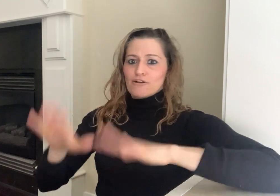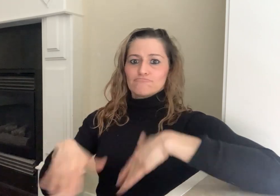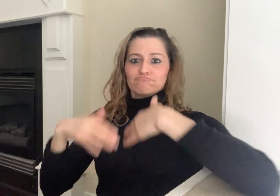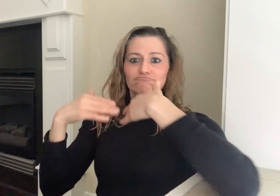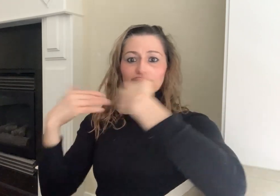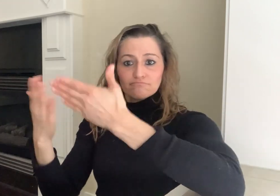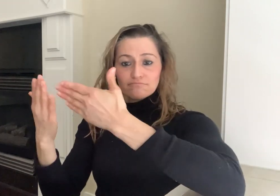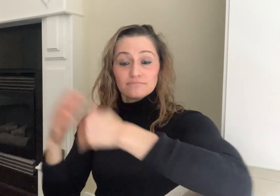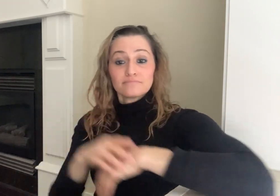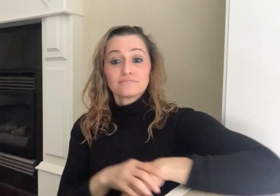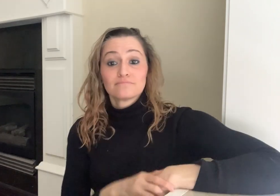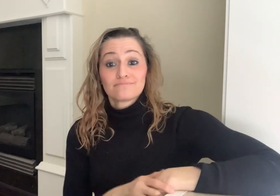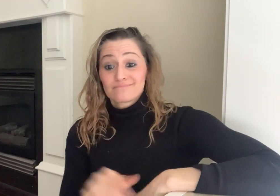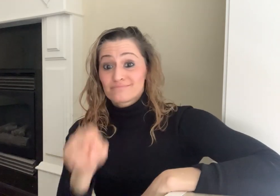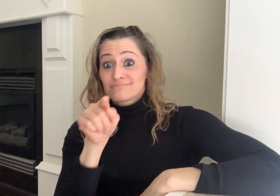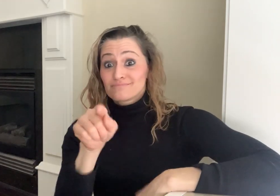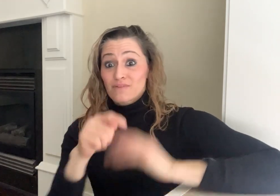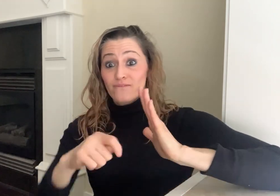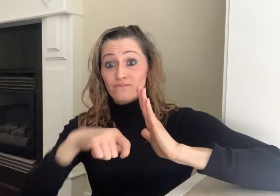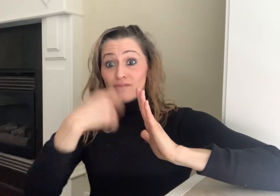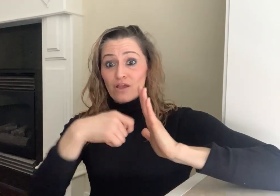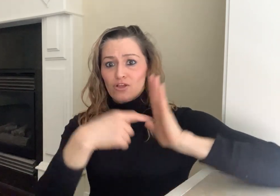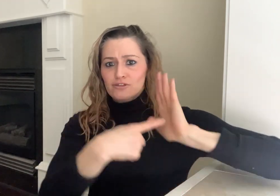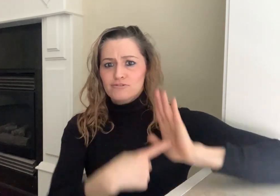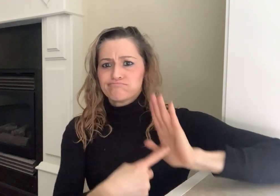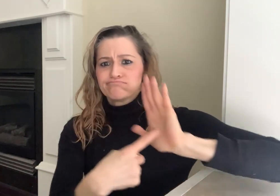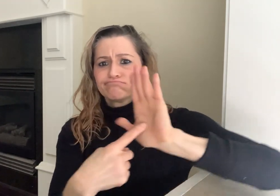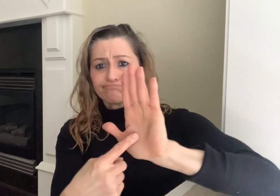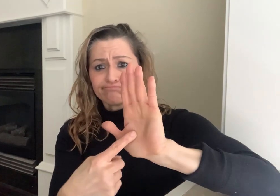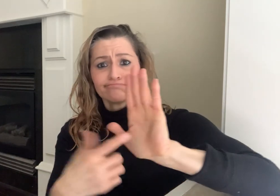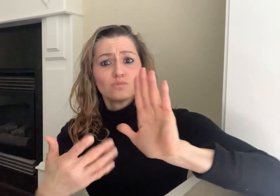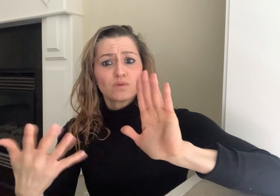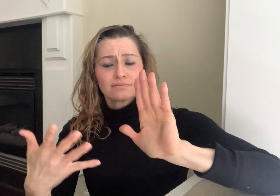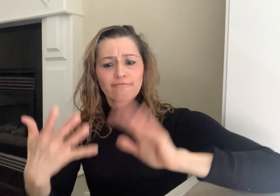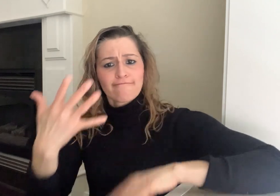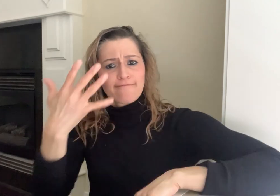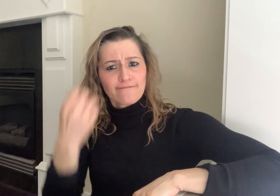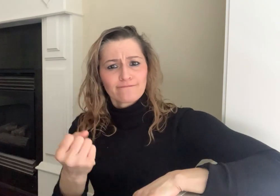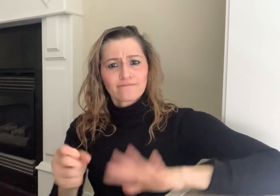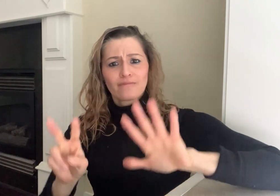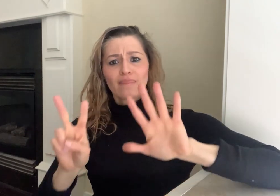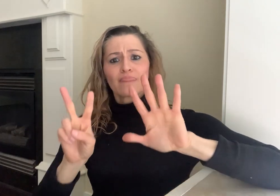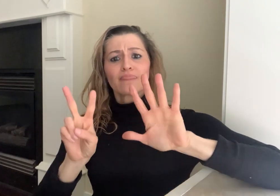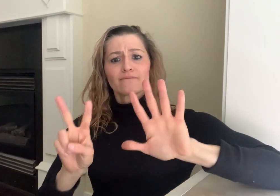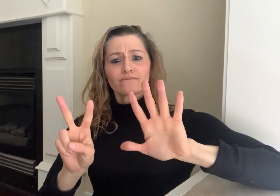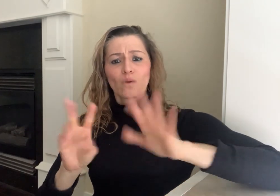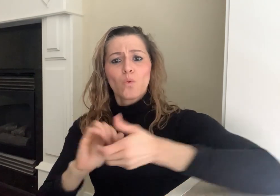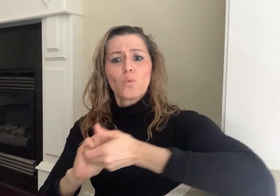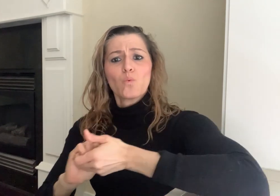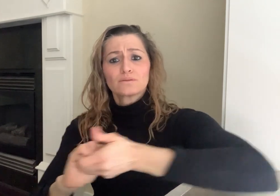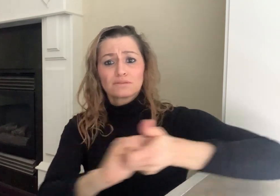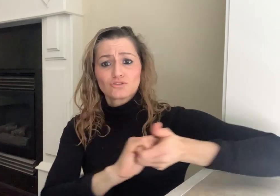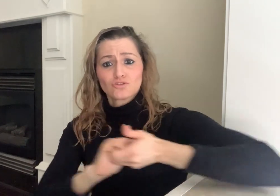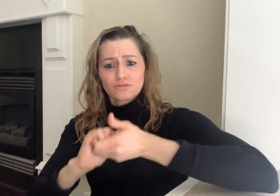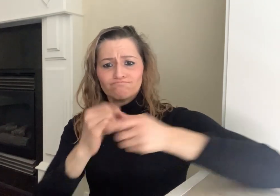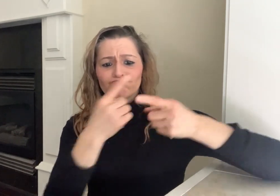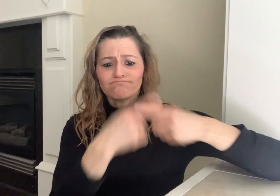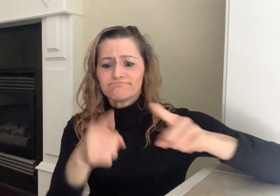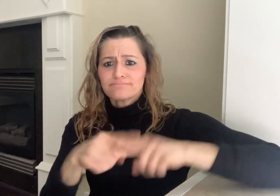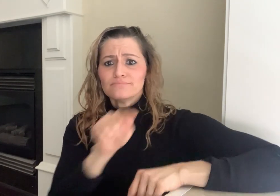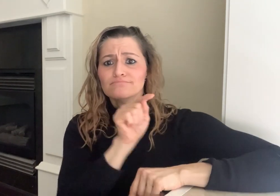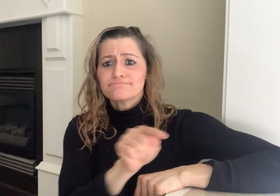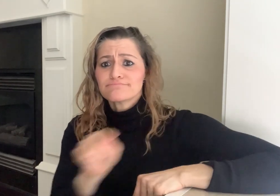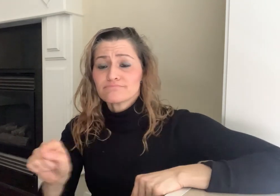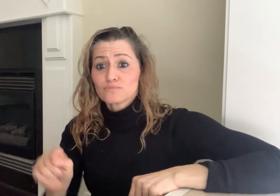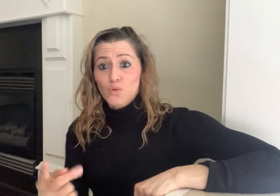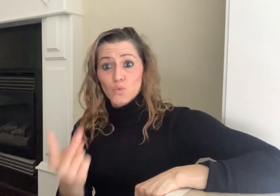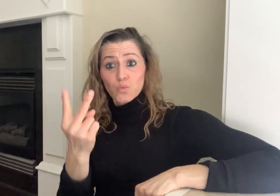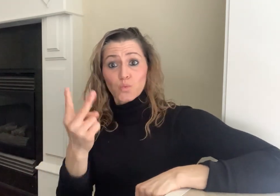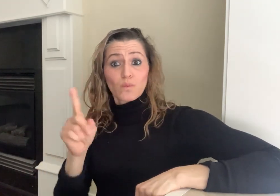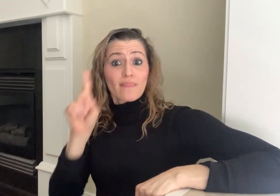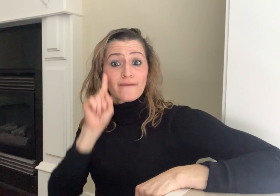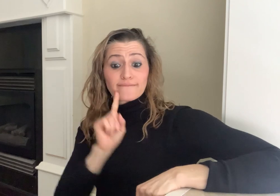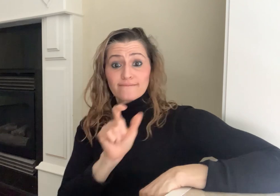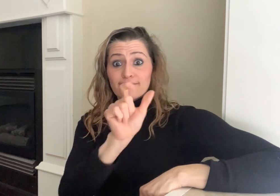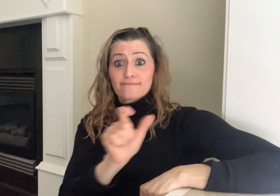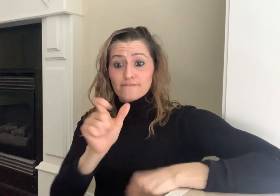In that video, two Deaf representatives from seven organizations